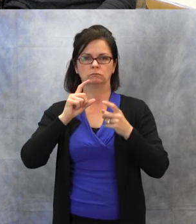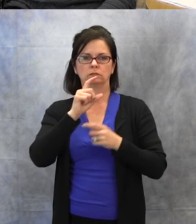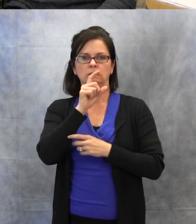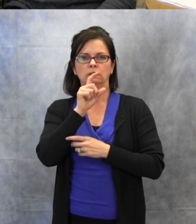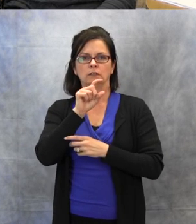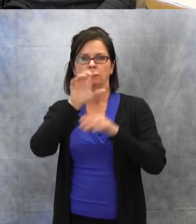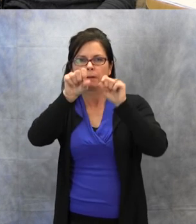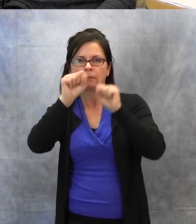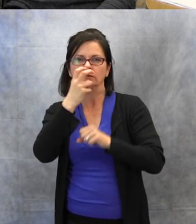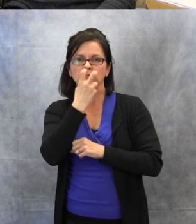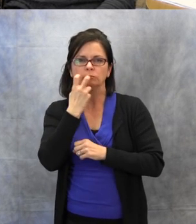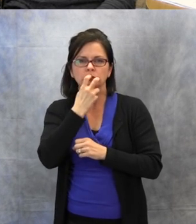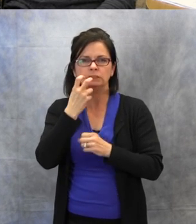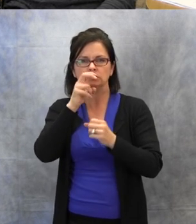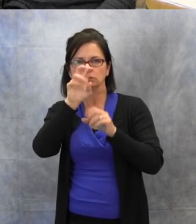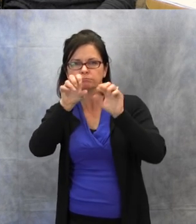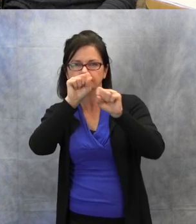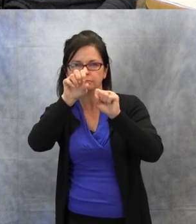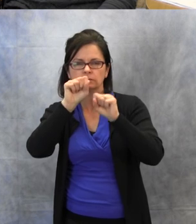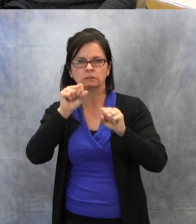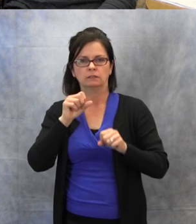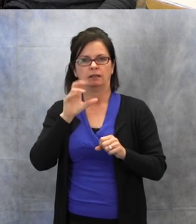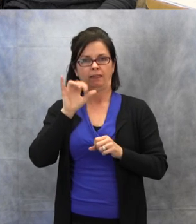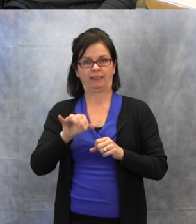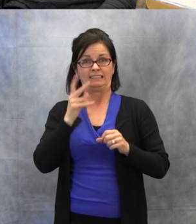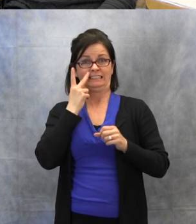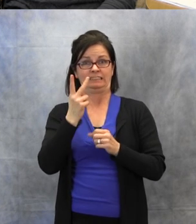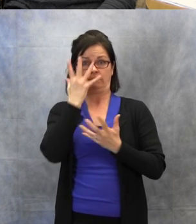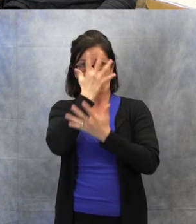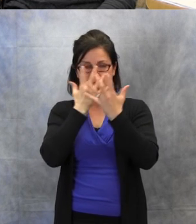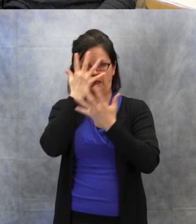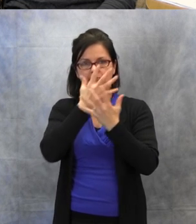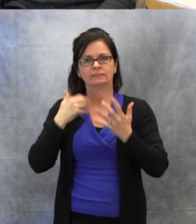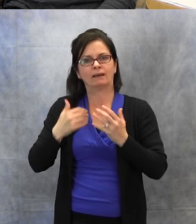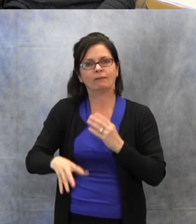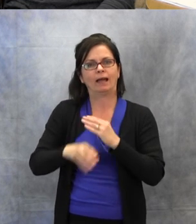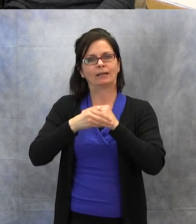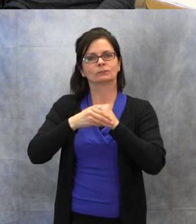give them extra clues in figuring out the information.